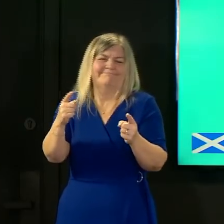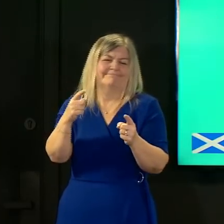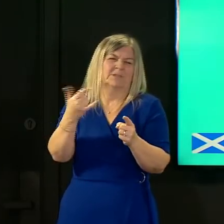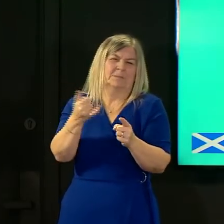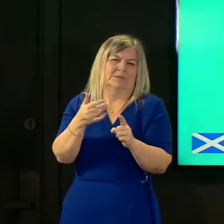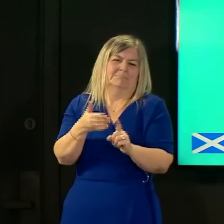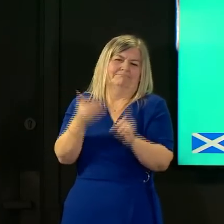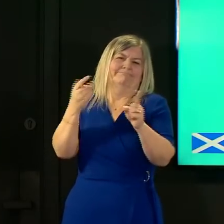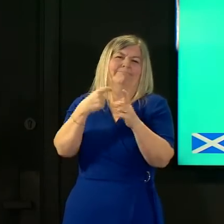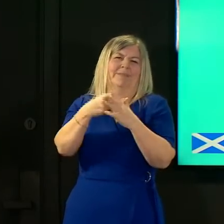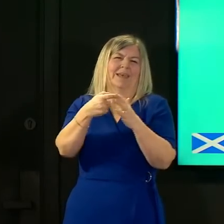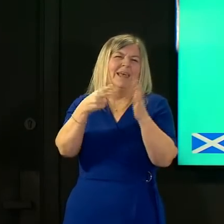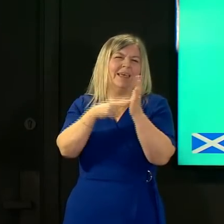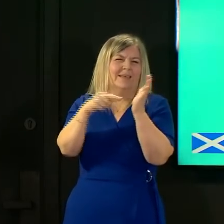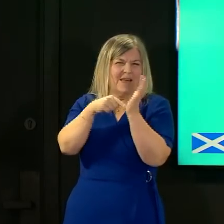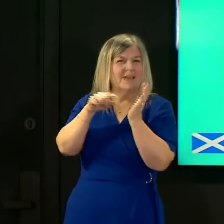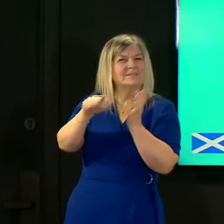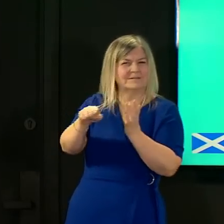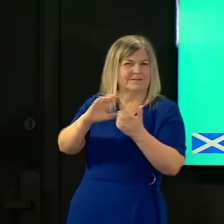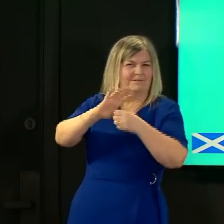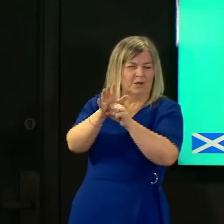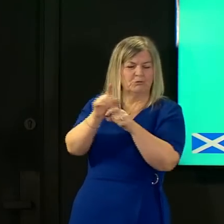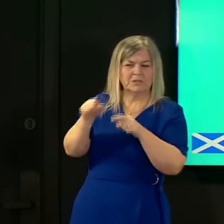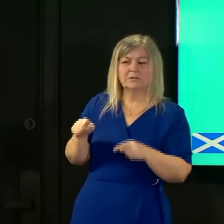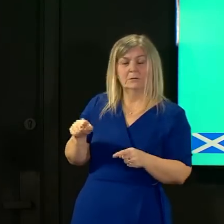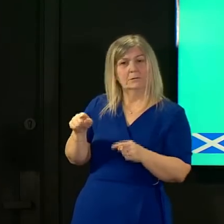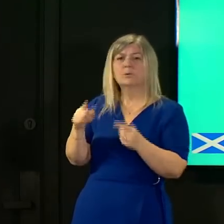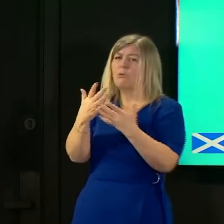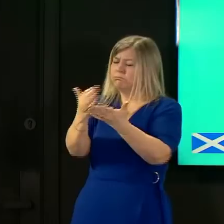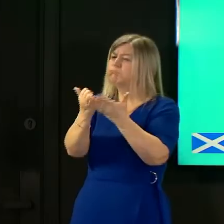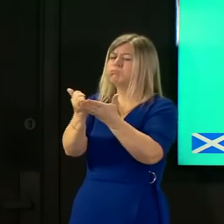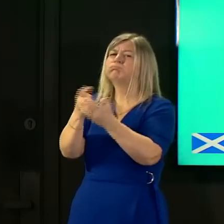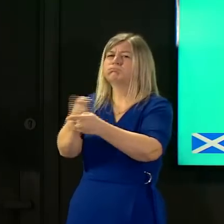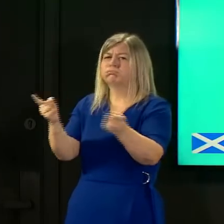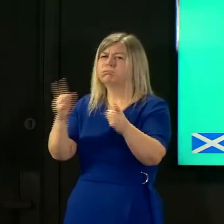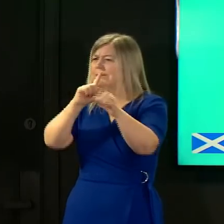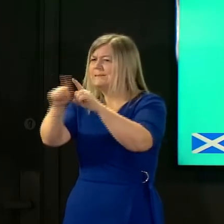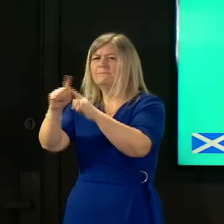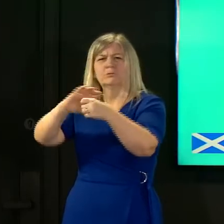it's grown in its proportion across the uk and at this moment in time they've not made